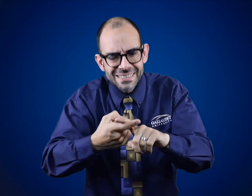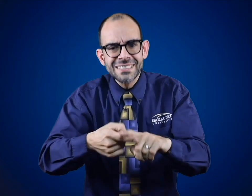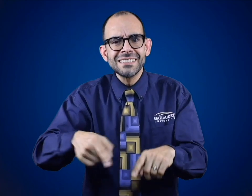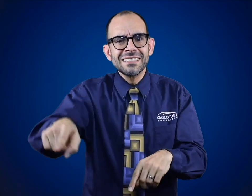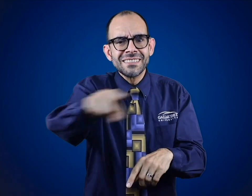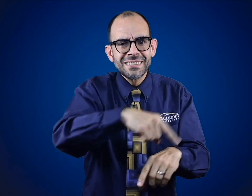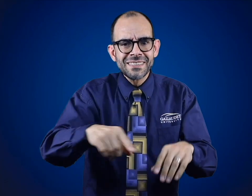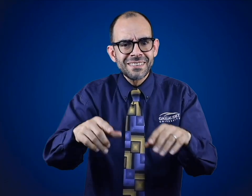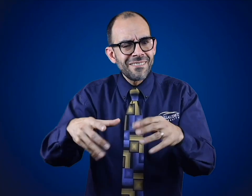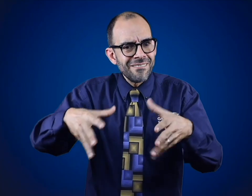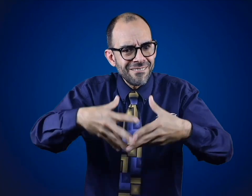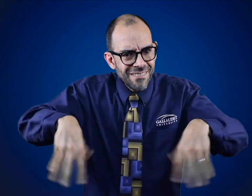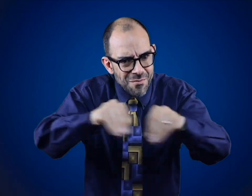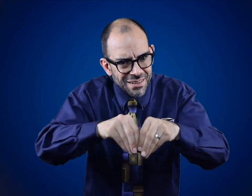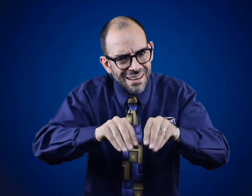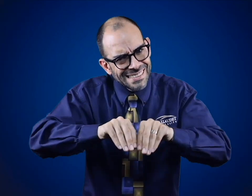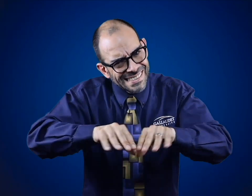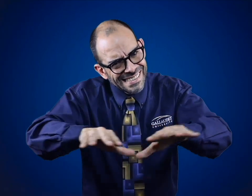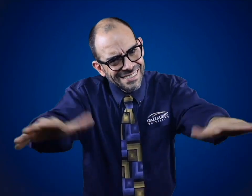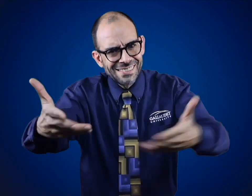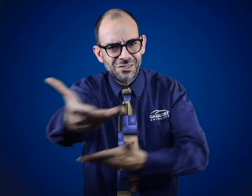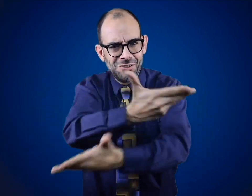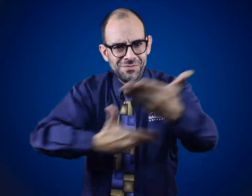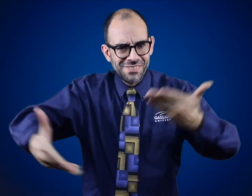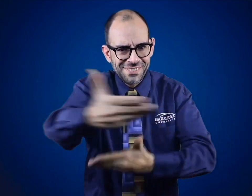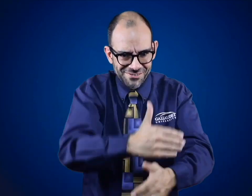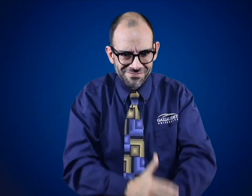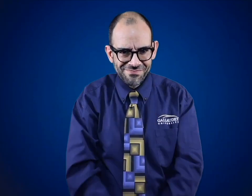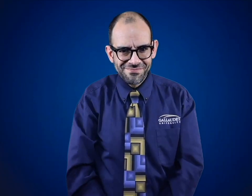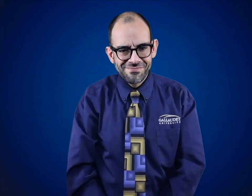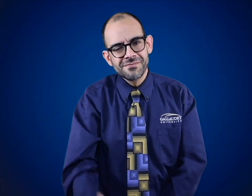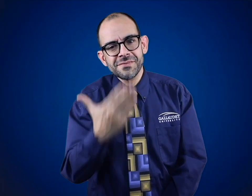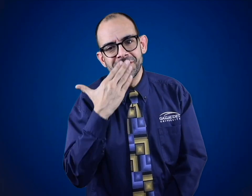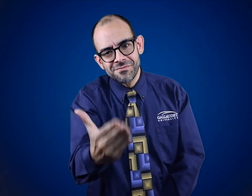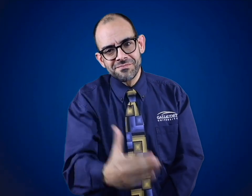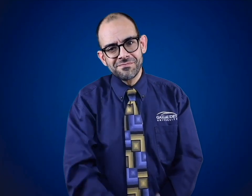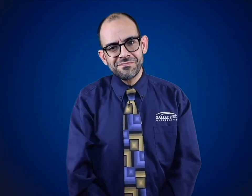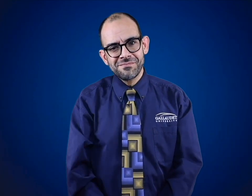with your friends and families! Thank you.